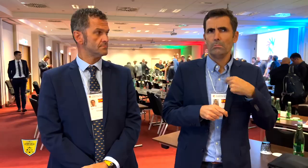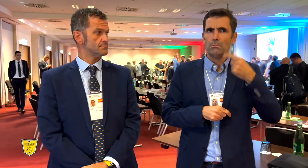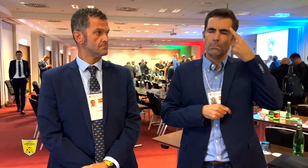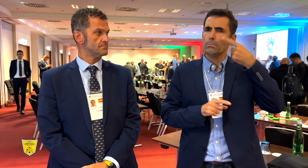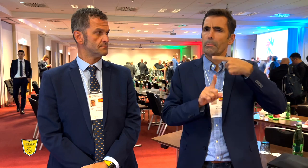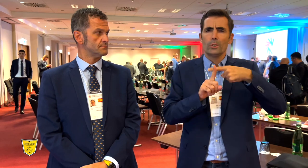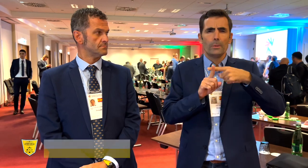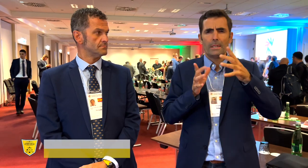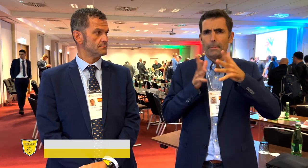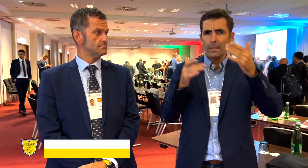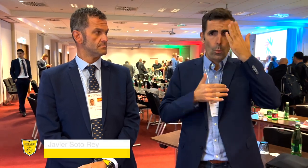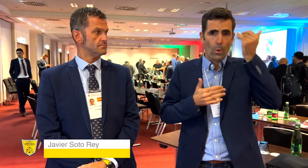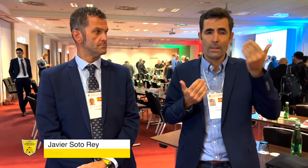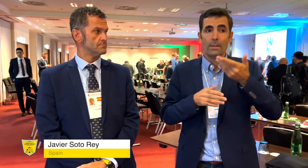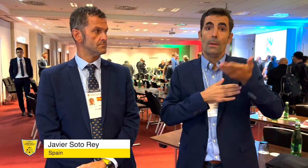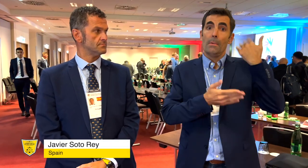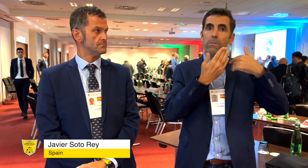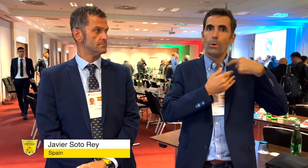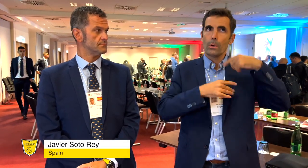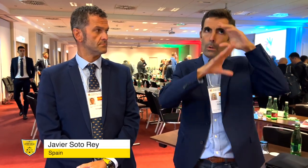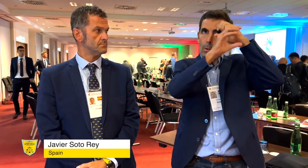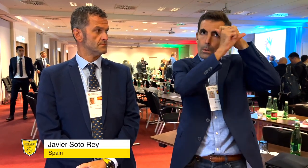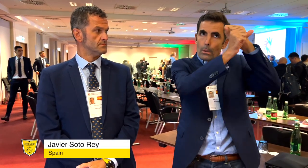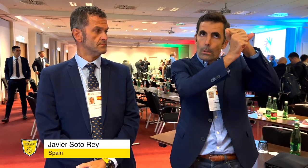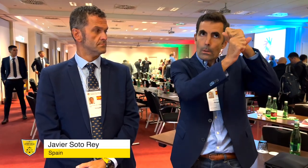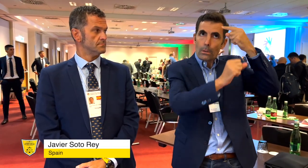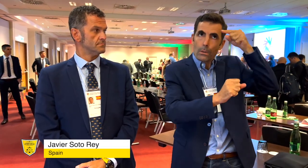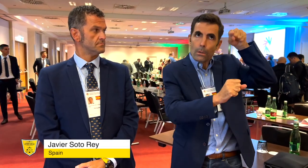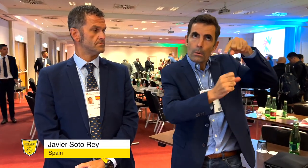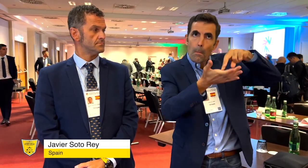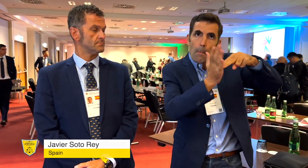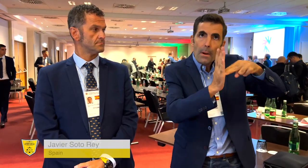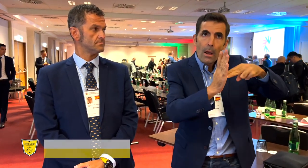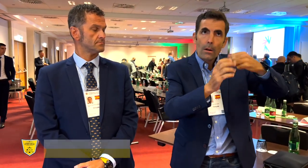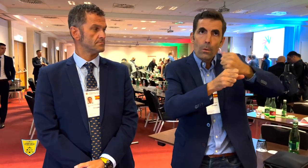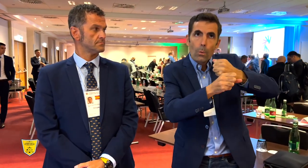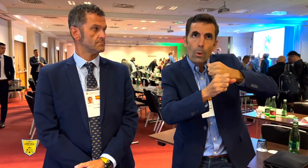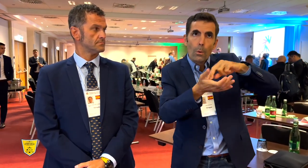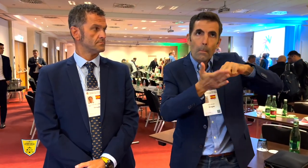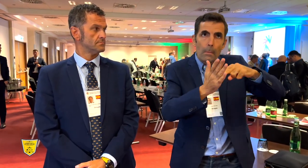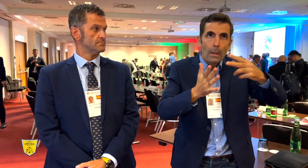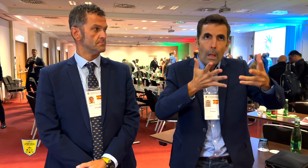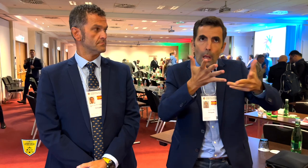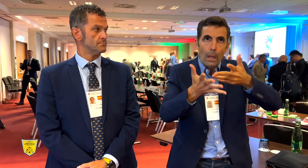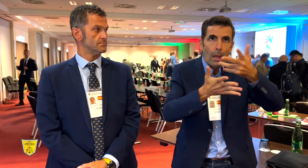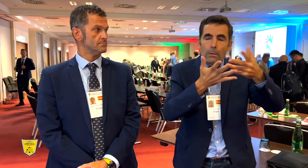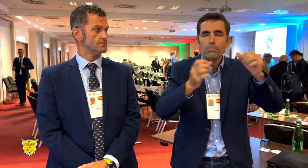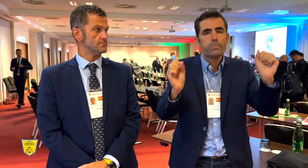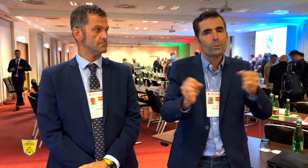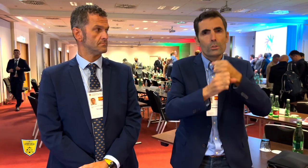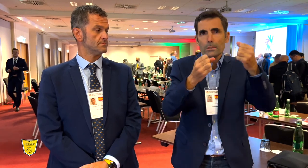I think this is a positive change because you are not mentally prepared when dealing with both the Congress and Deaflympics at the same time.